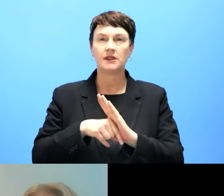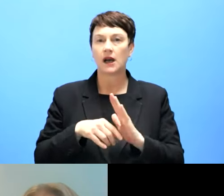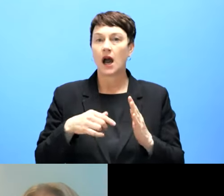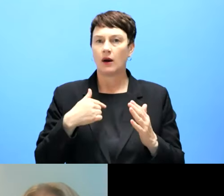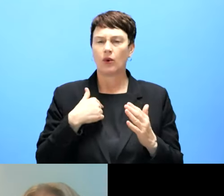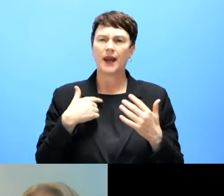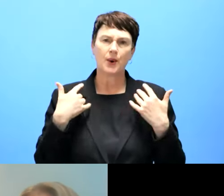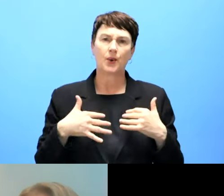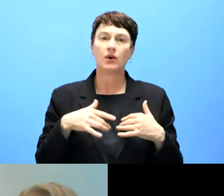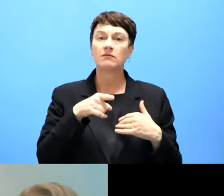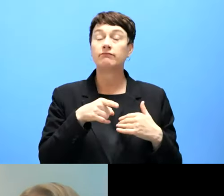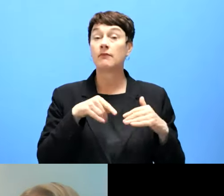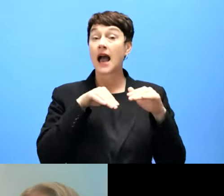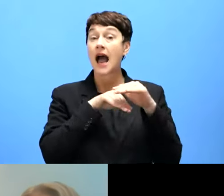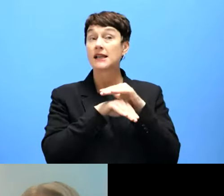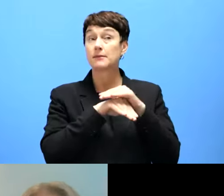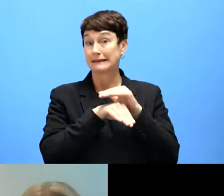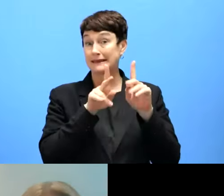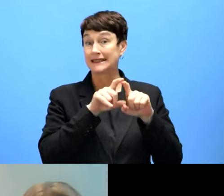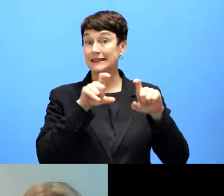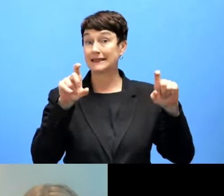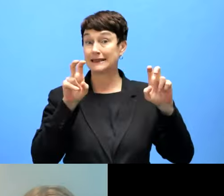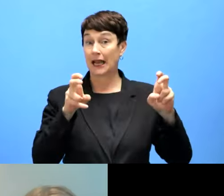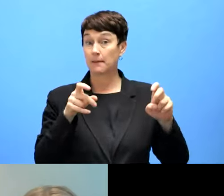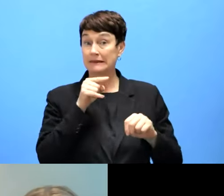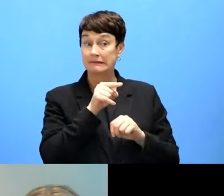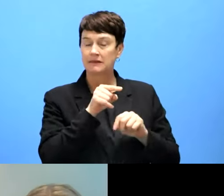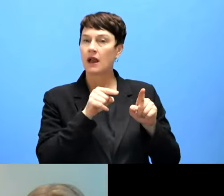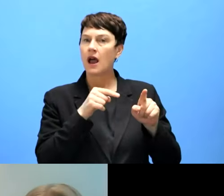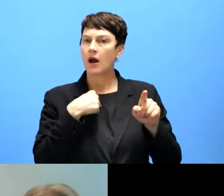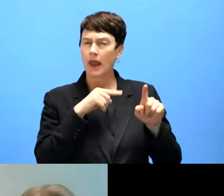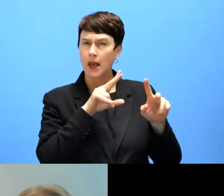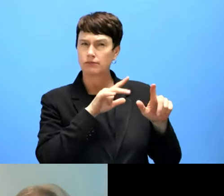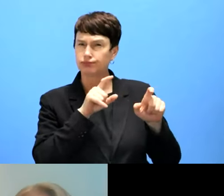out whether the public sector body has it all correctly and they put it in the right place.